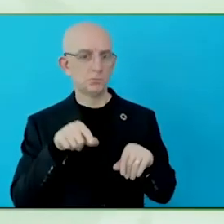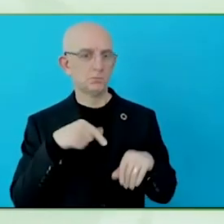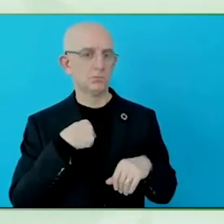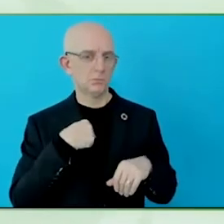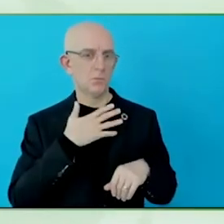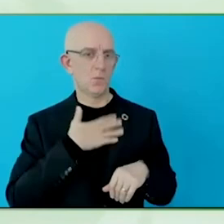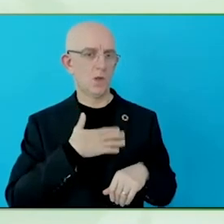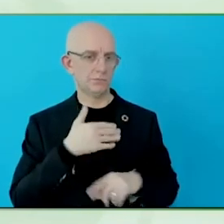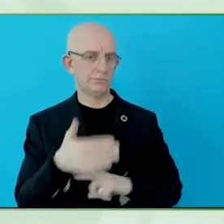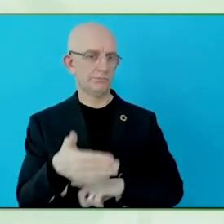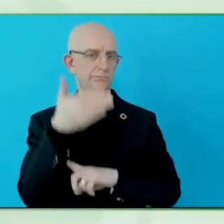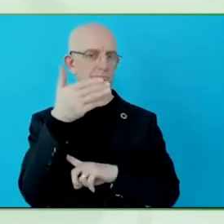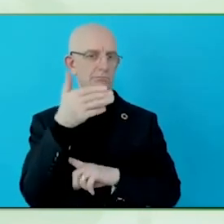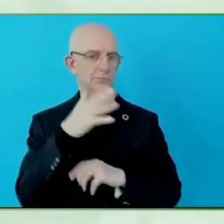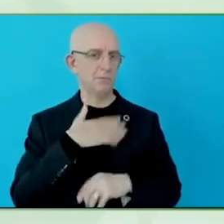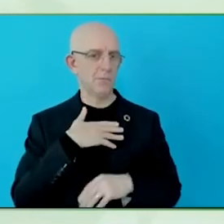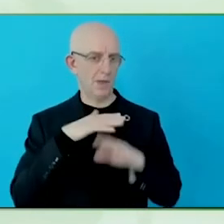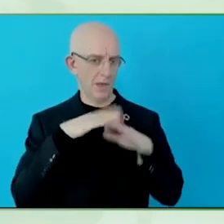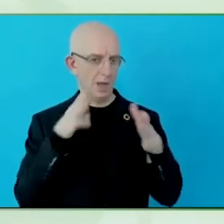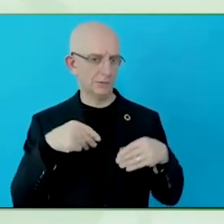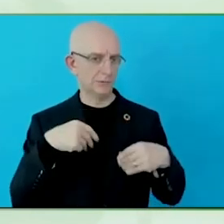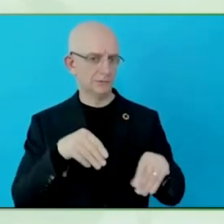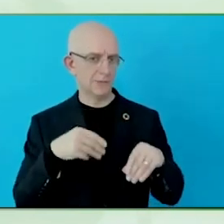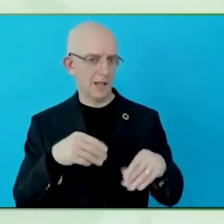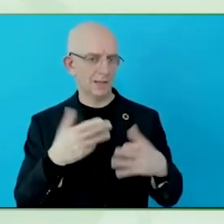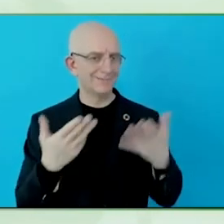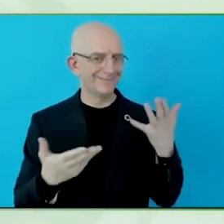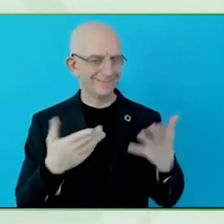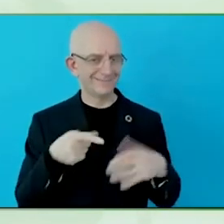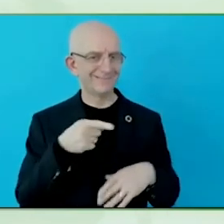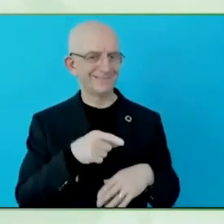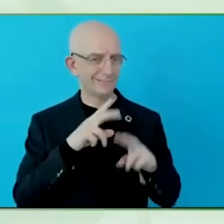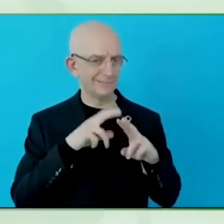Because I think in every country, I haven't found a country where it